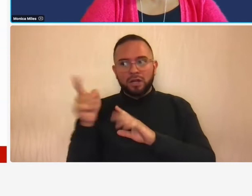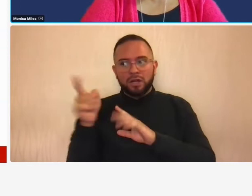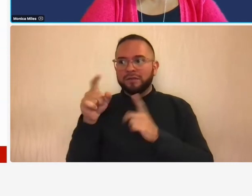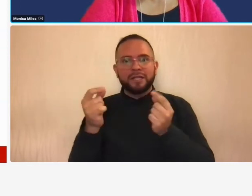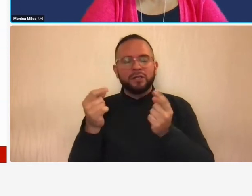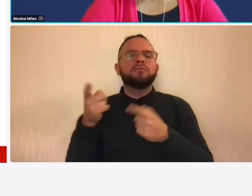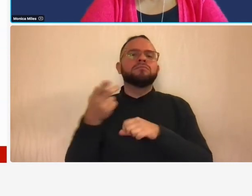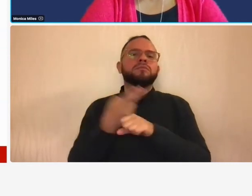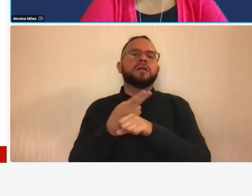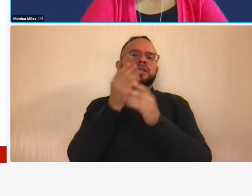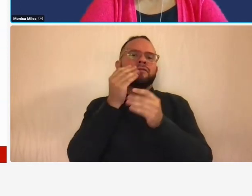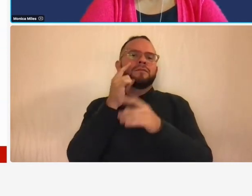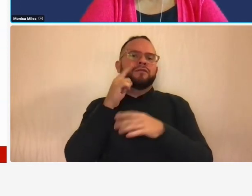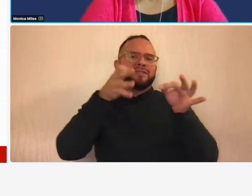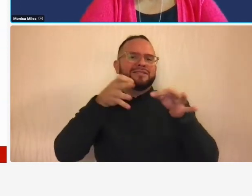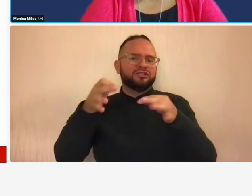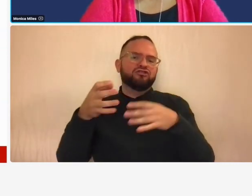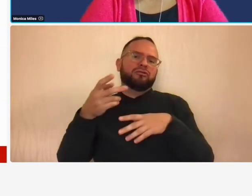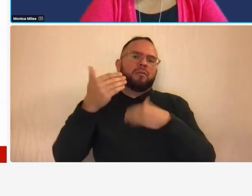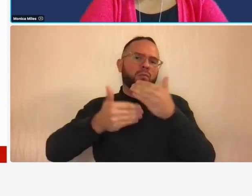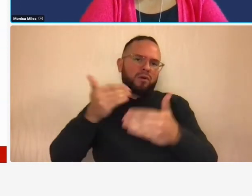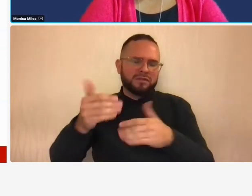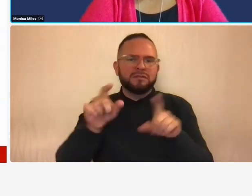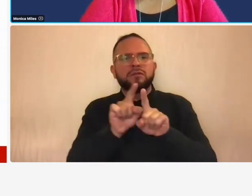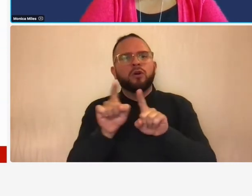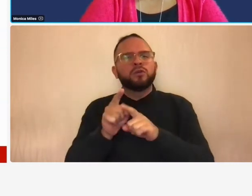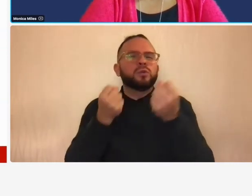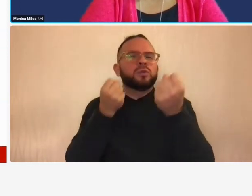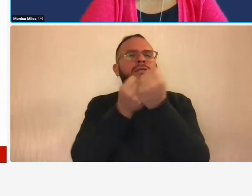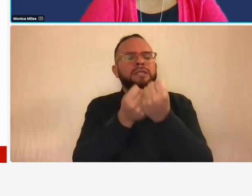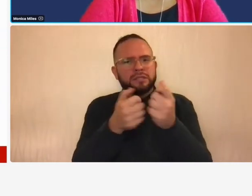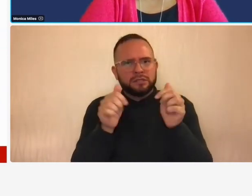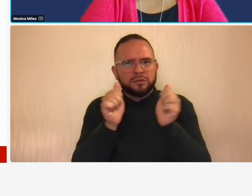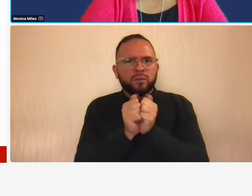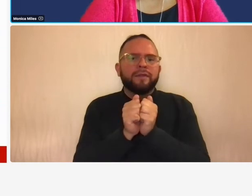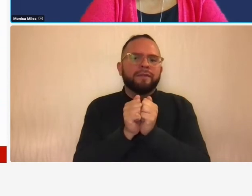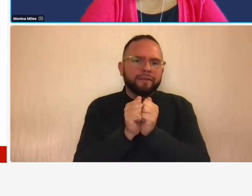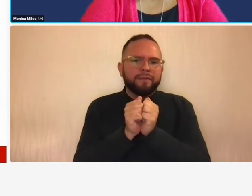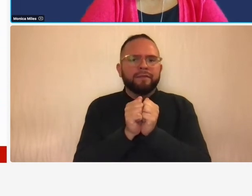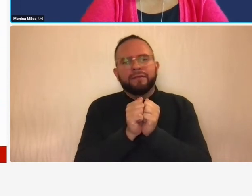making processes and also to assist you know in the um in performance of their duties so